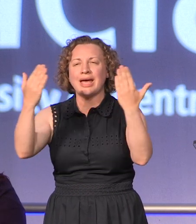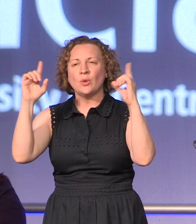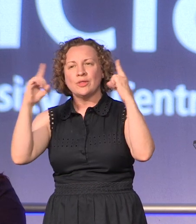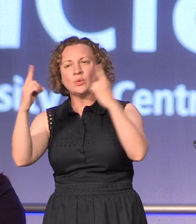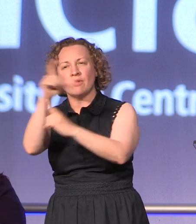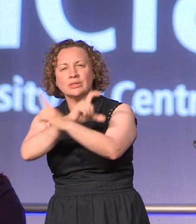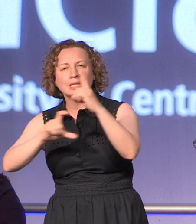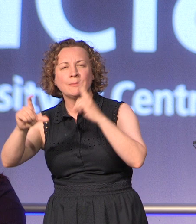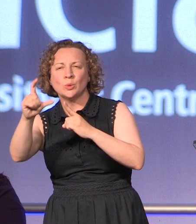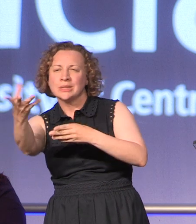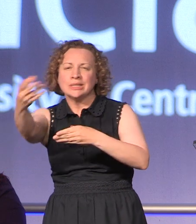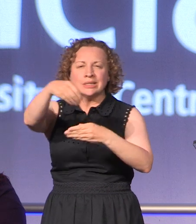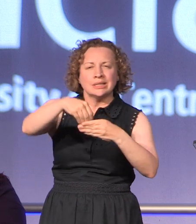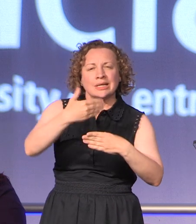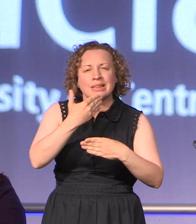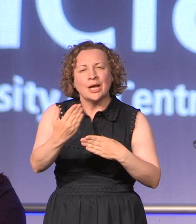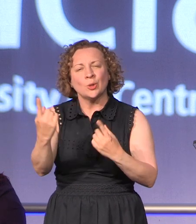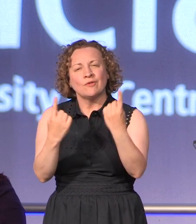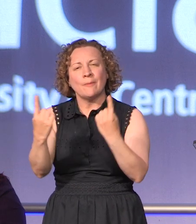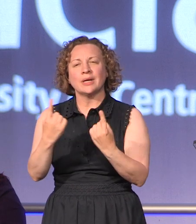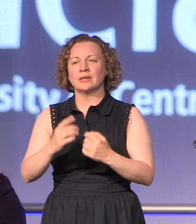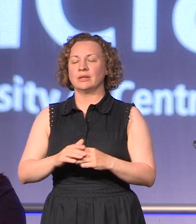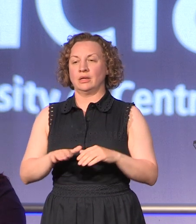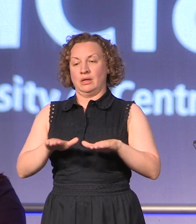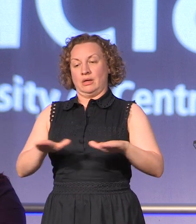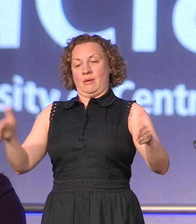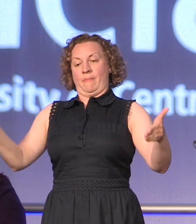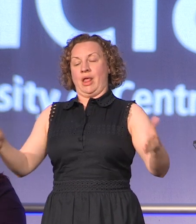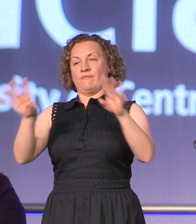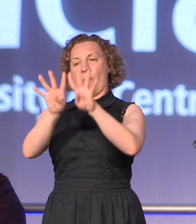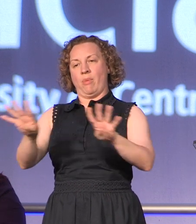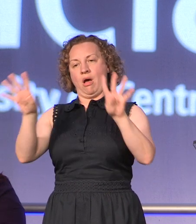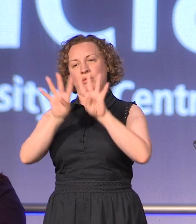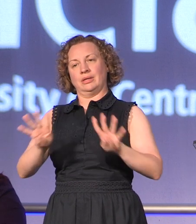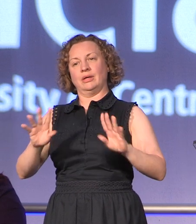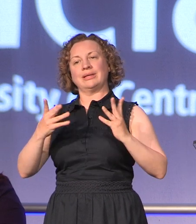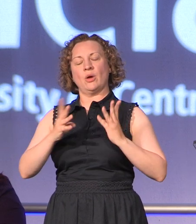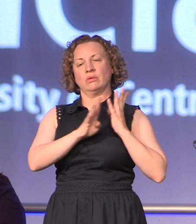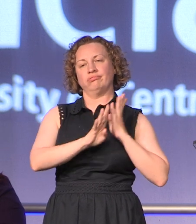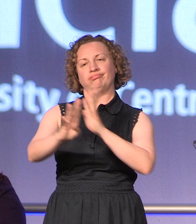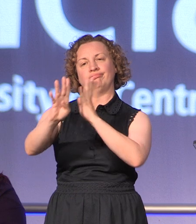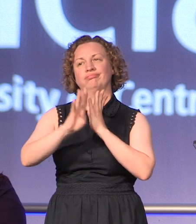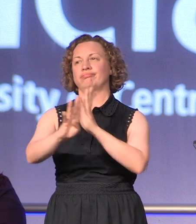community. The platform party will now leave the stage and graduates you will